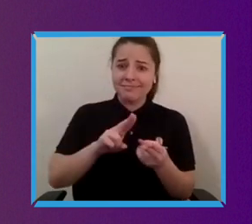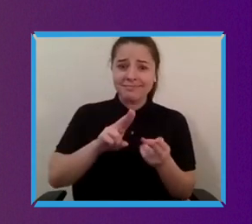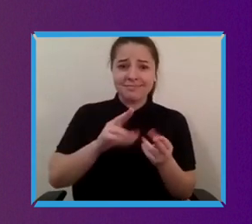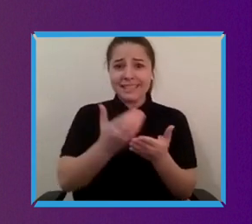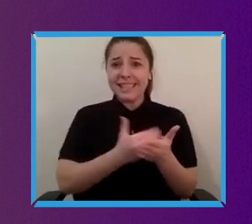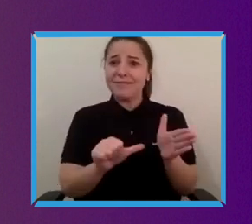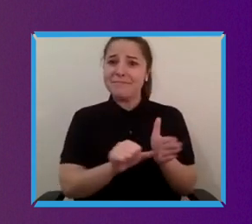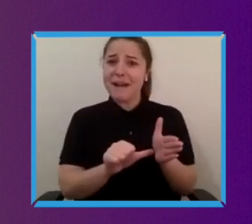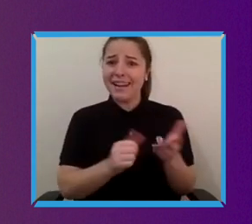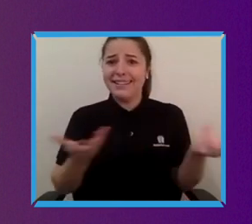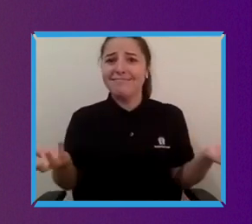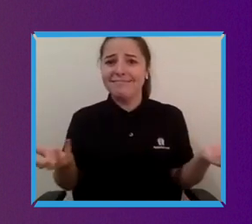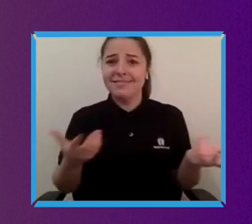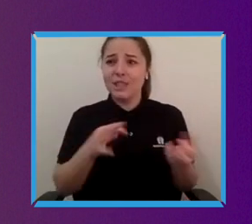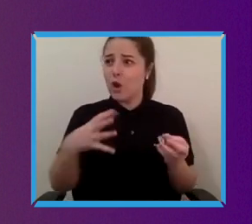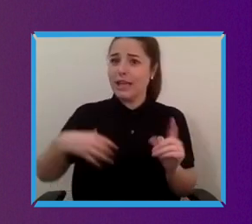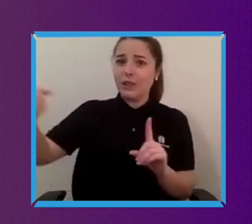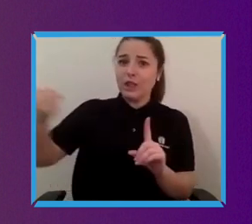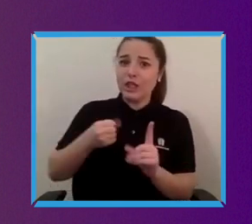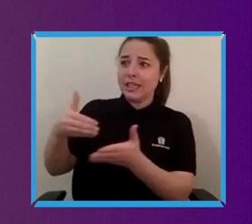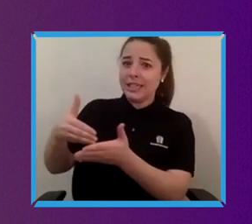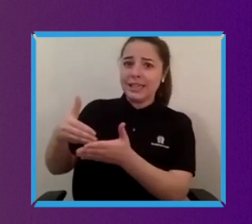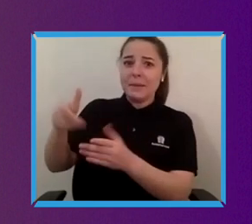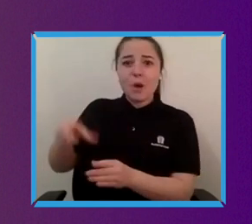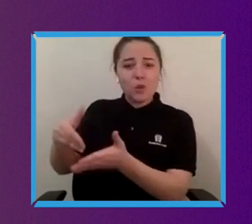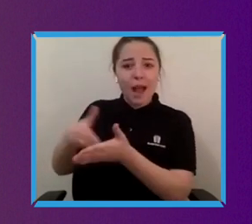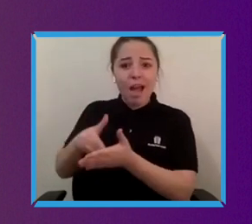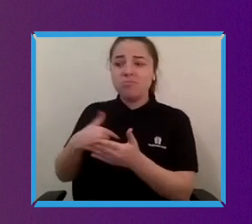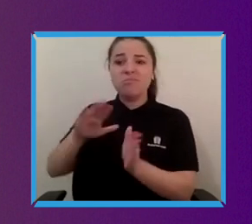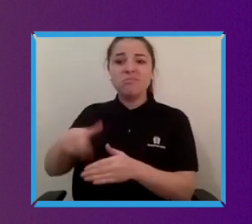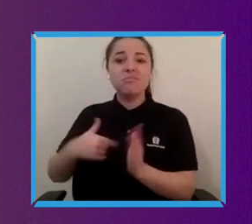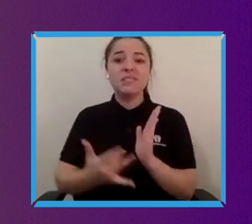saving on effort right we all love it um so you know i i do think it's it's a